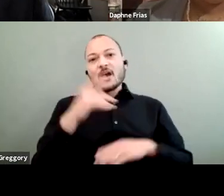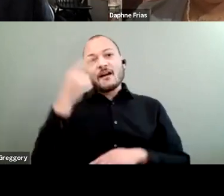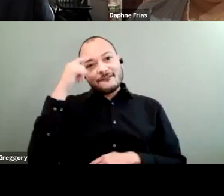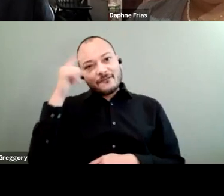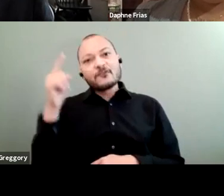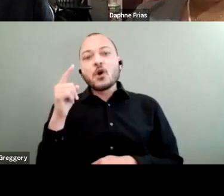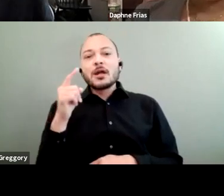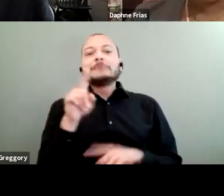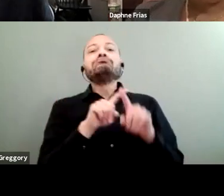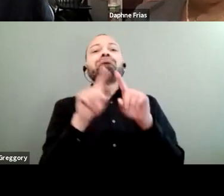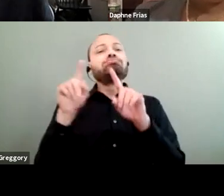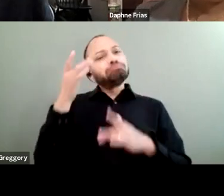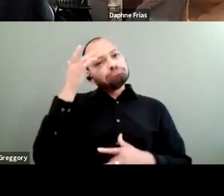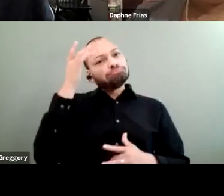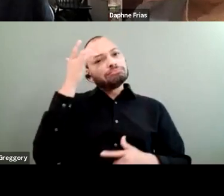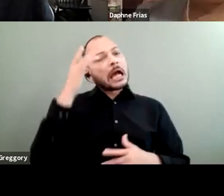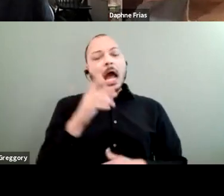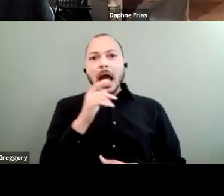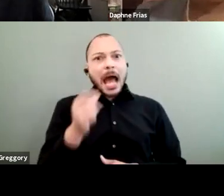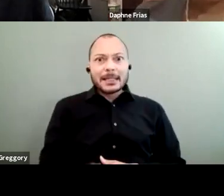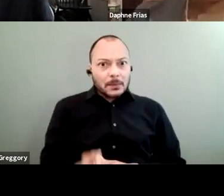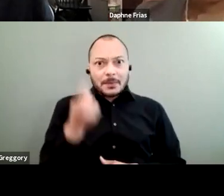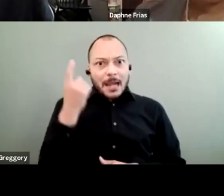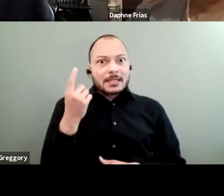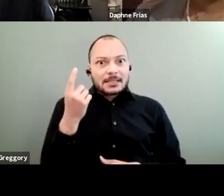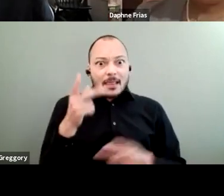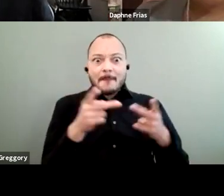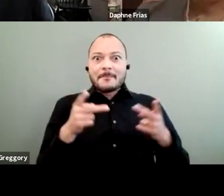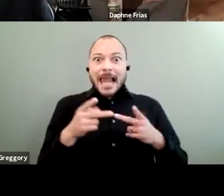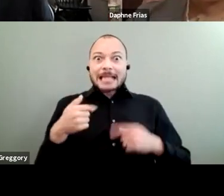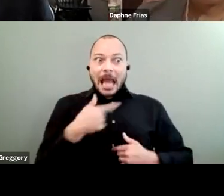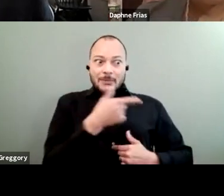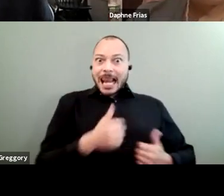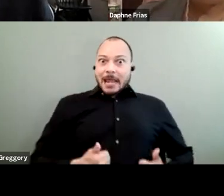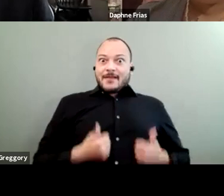and I didn't even realize that the place I was living was actively making me